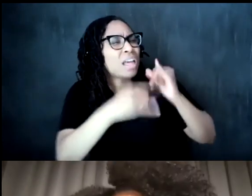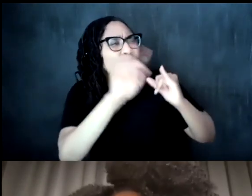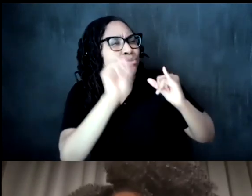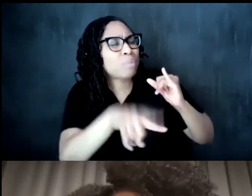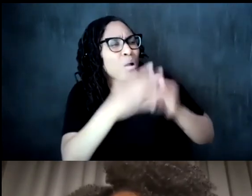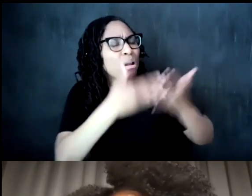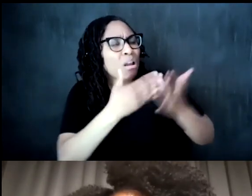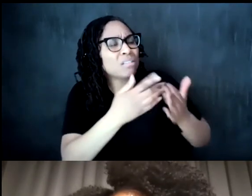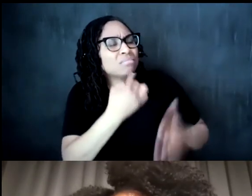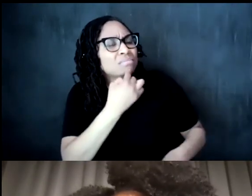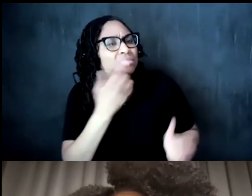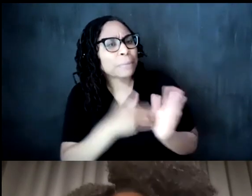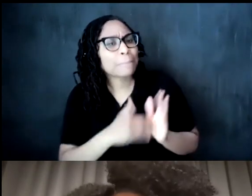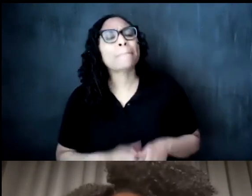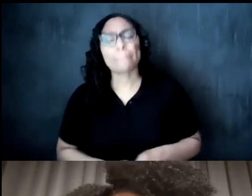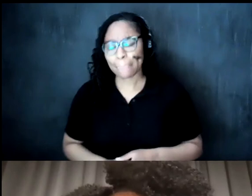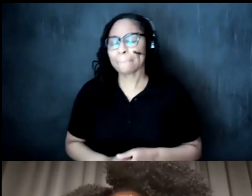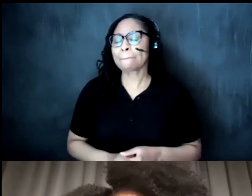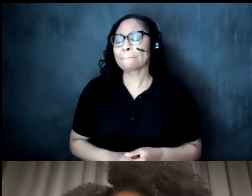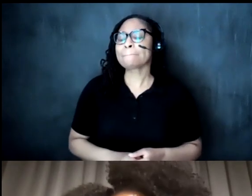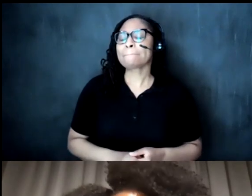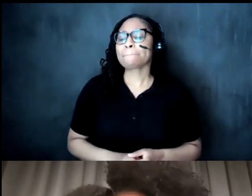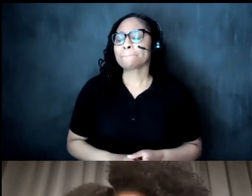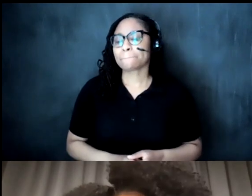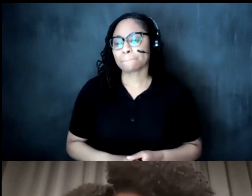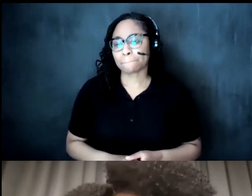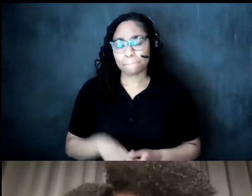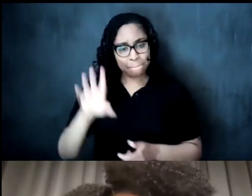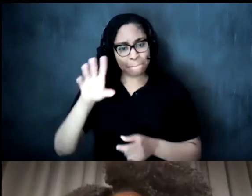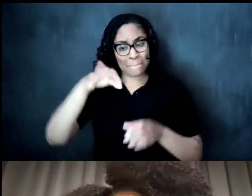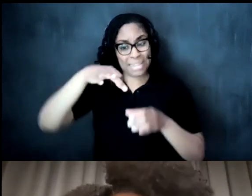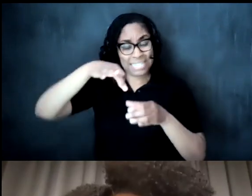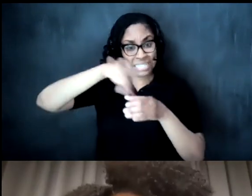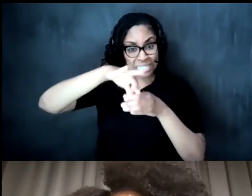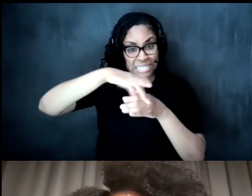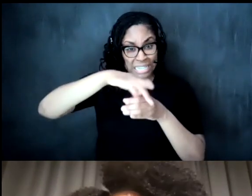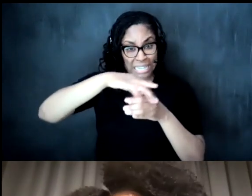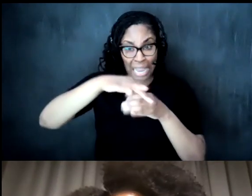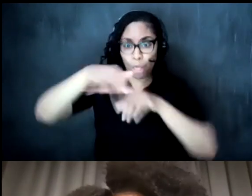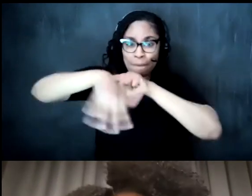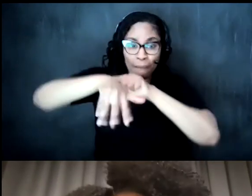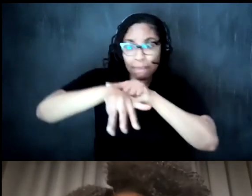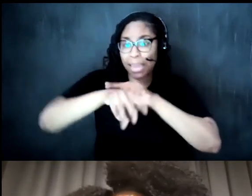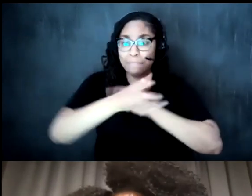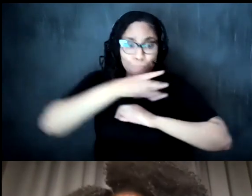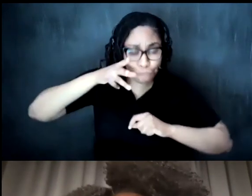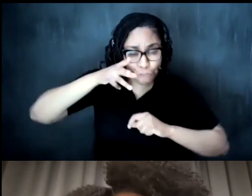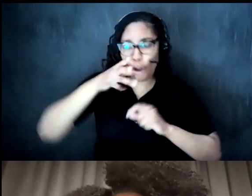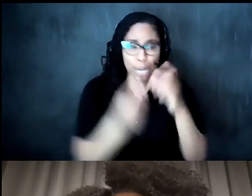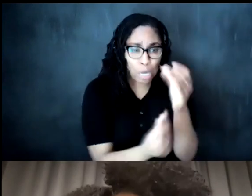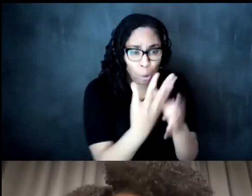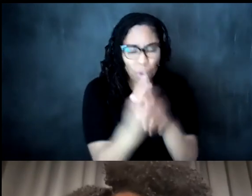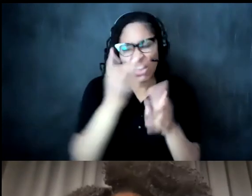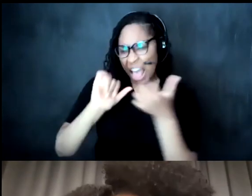yes what role does tea cultivation play in the economies of various african countries